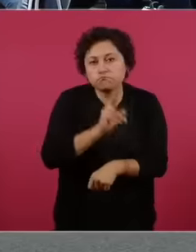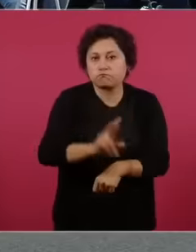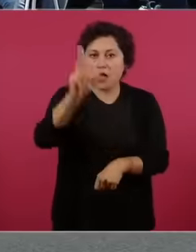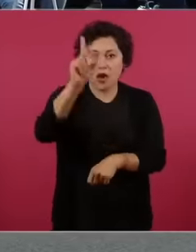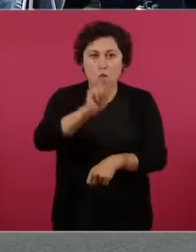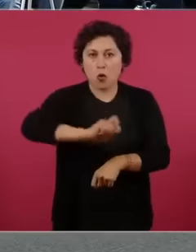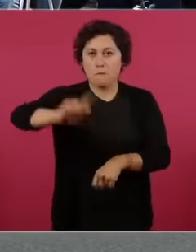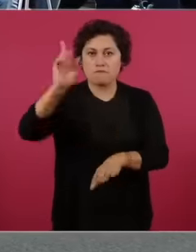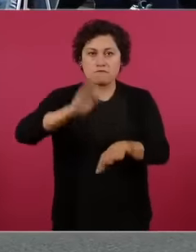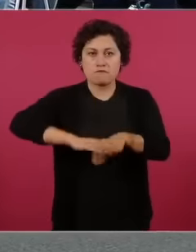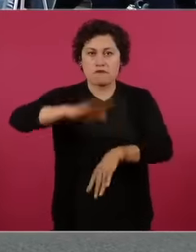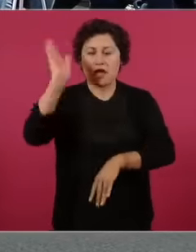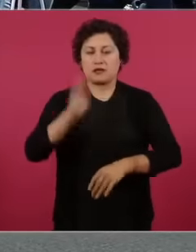but what